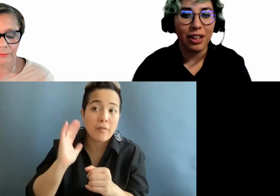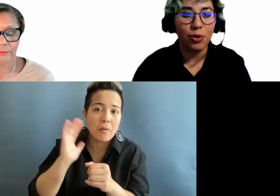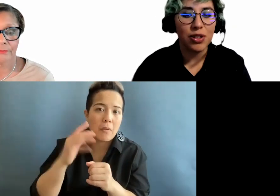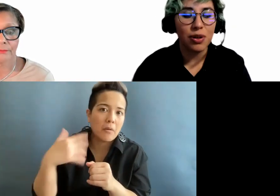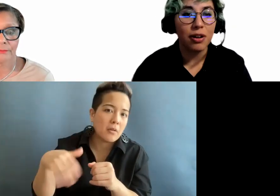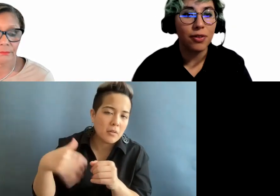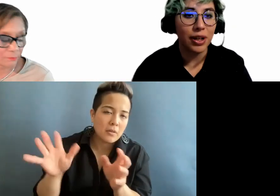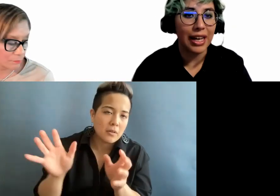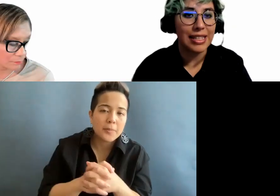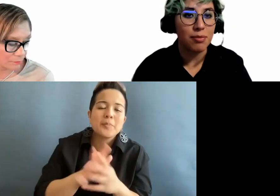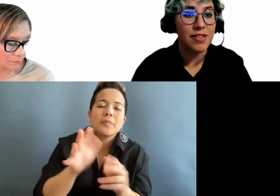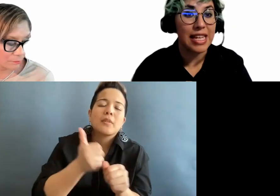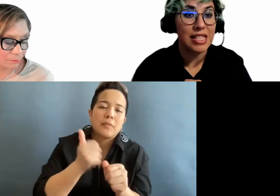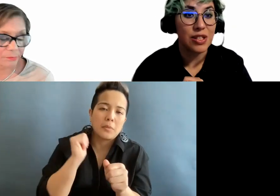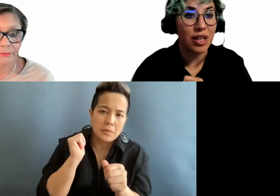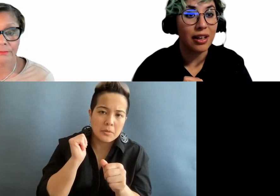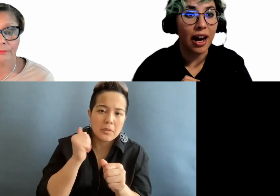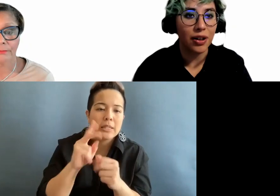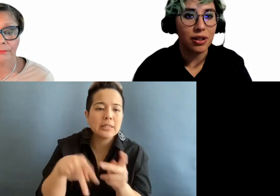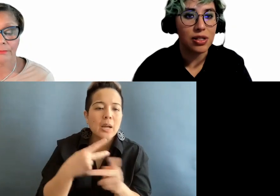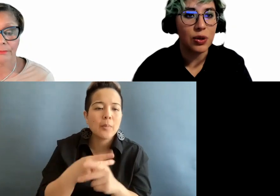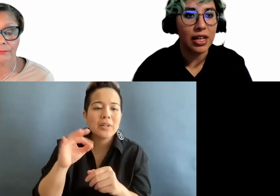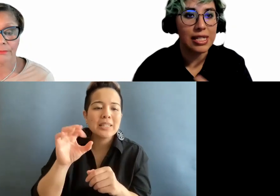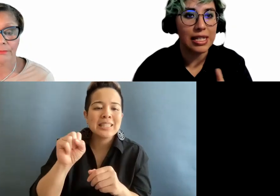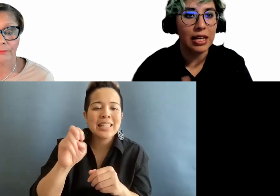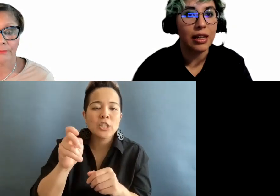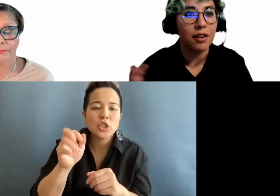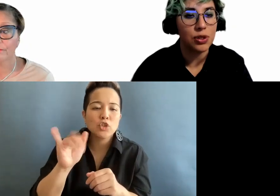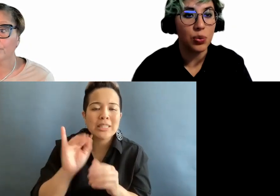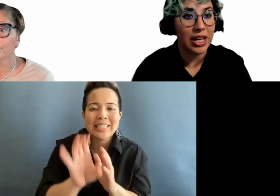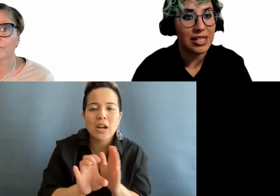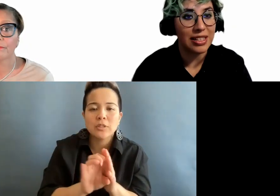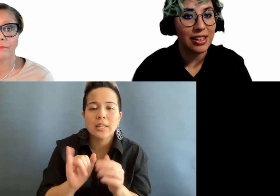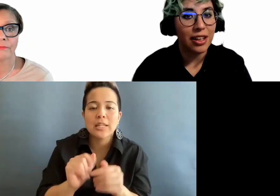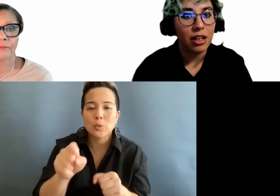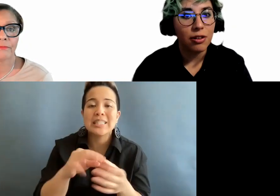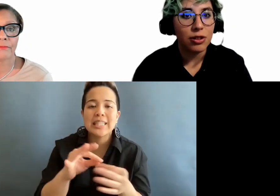You want to avoid any type of sensory characters. You can say left to right,